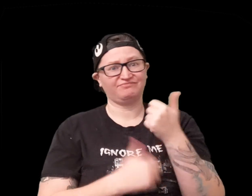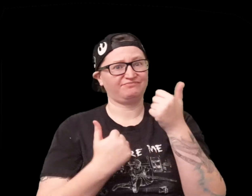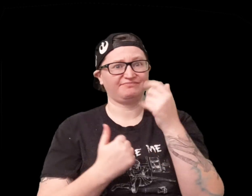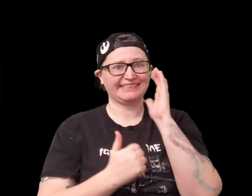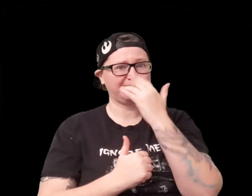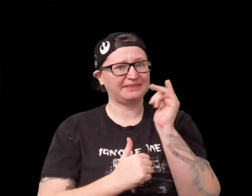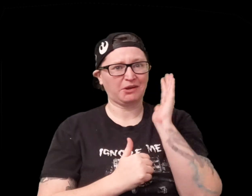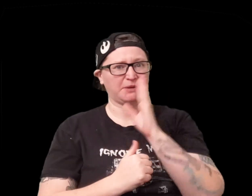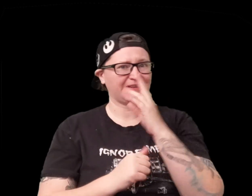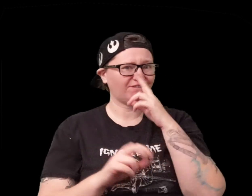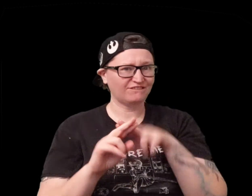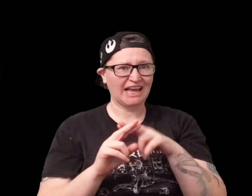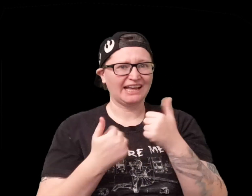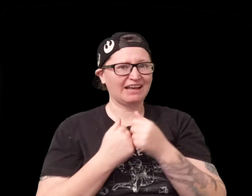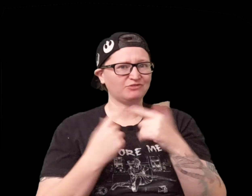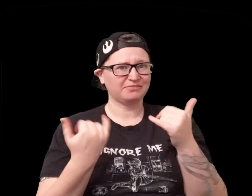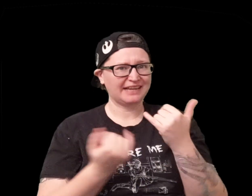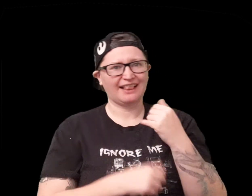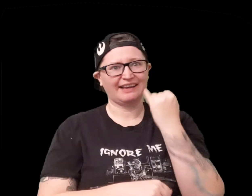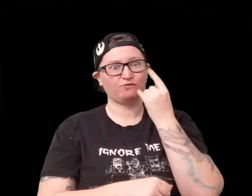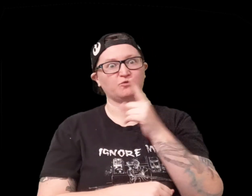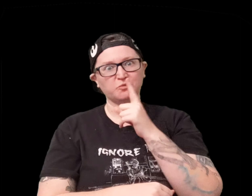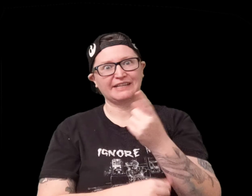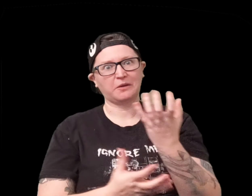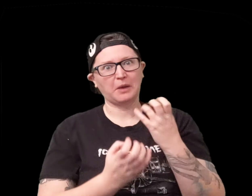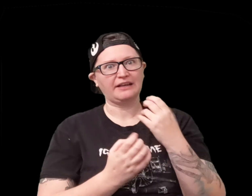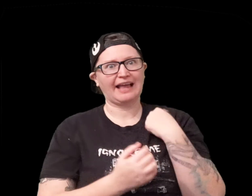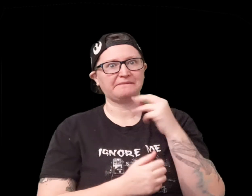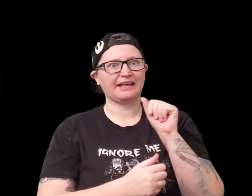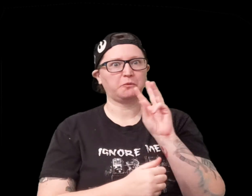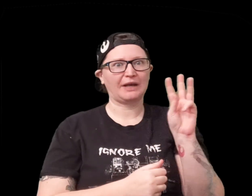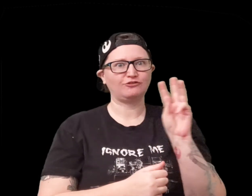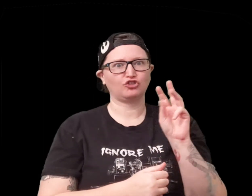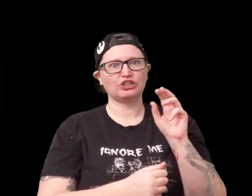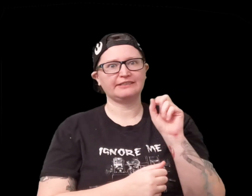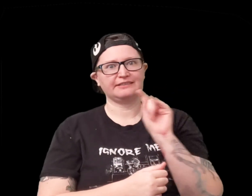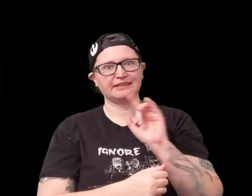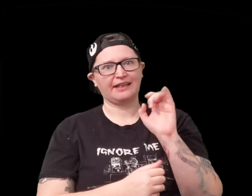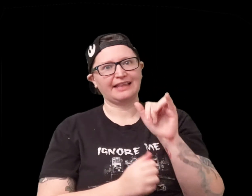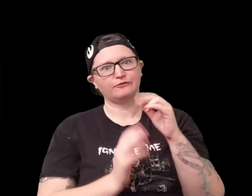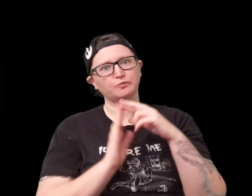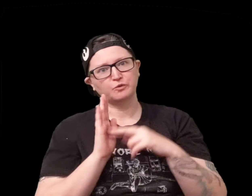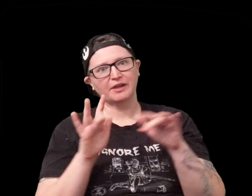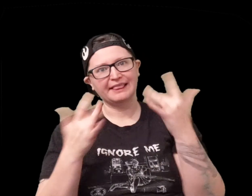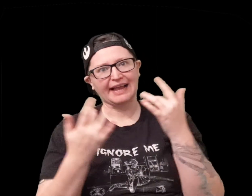so I think overall this is a really fun game to play if you really want to have like a western